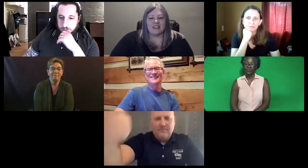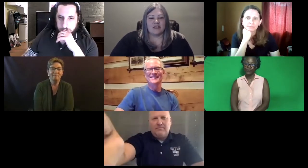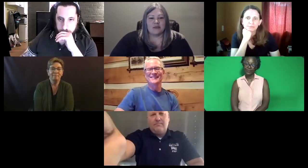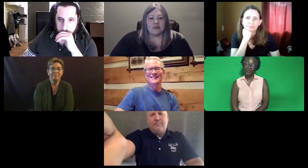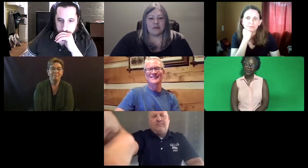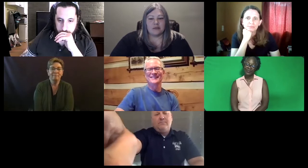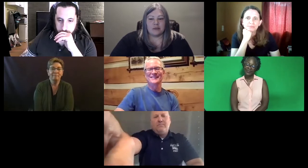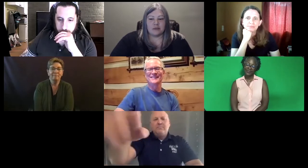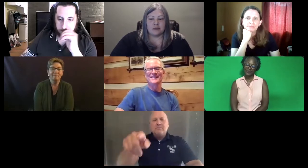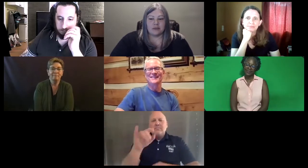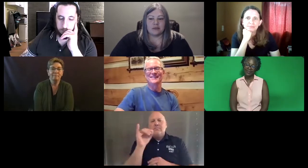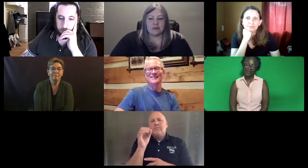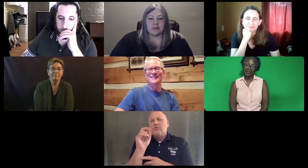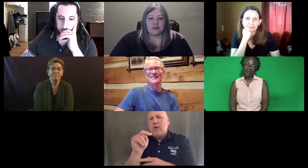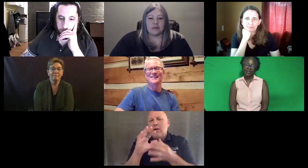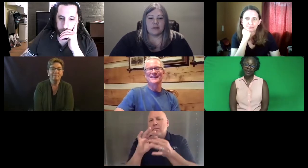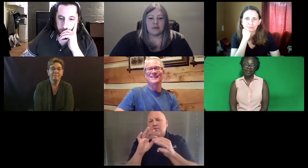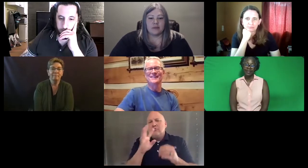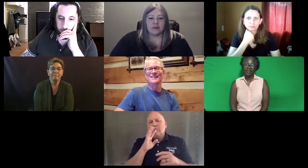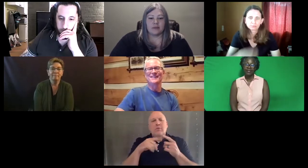Trenton: Thank you.